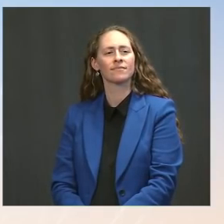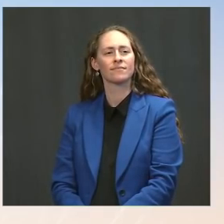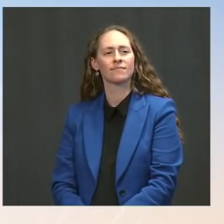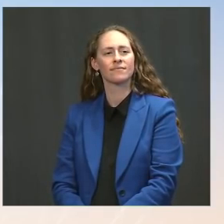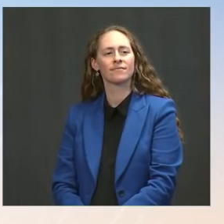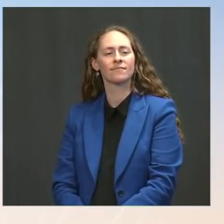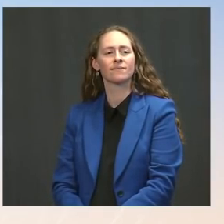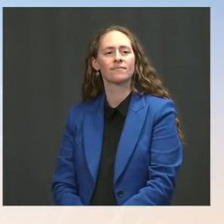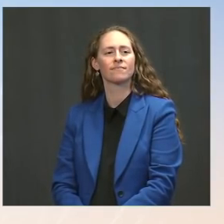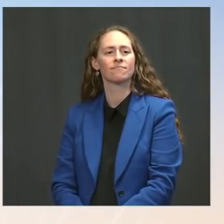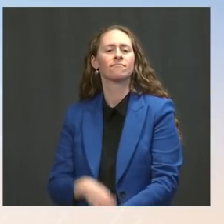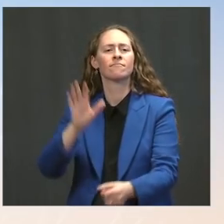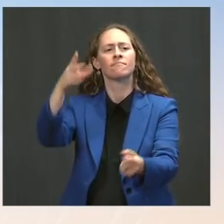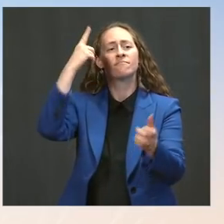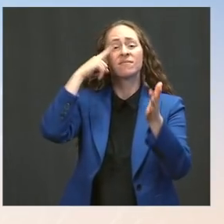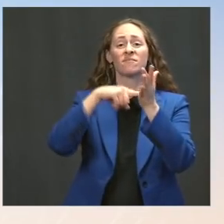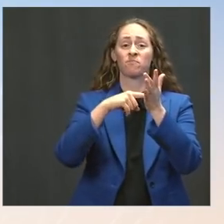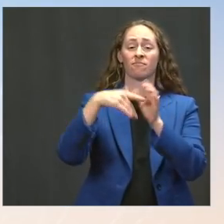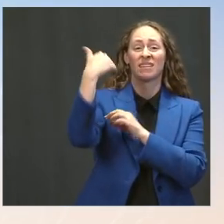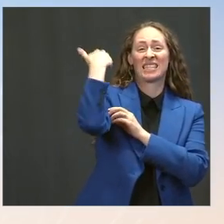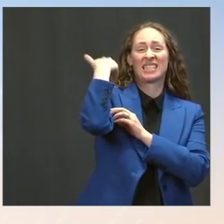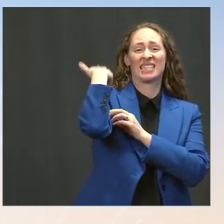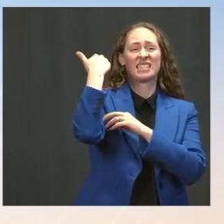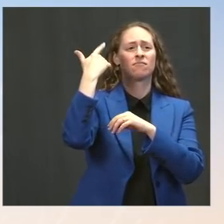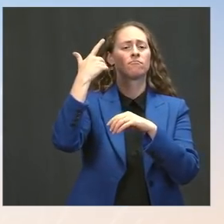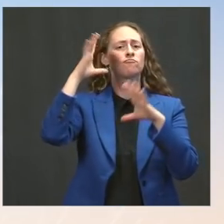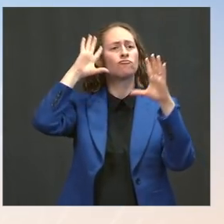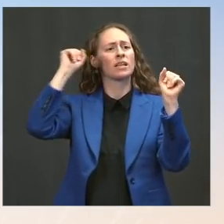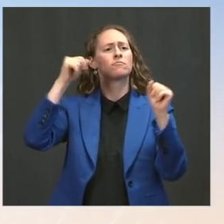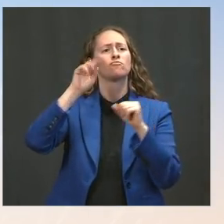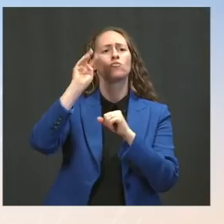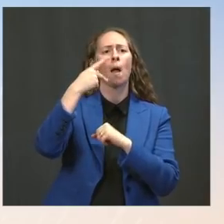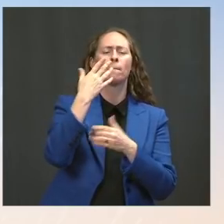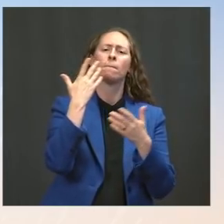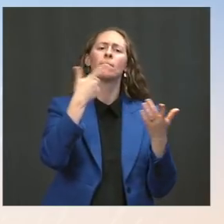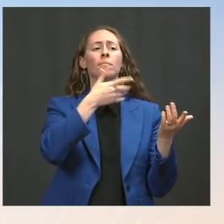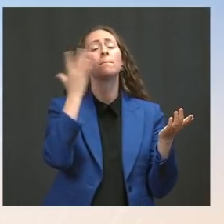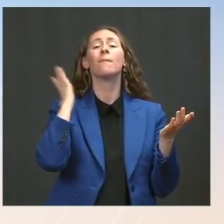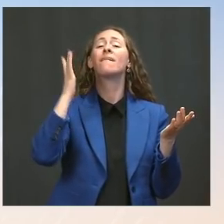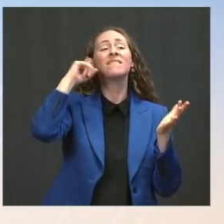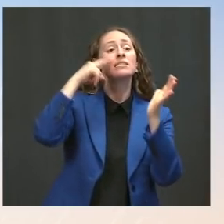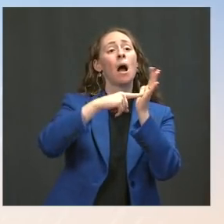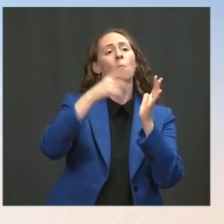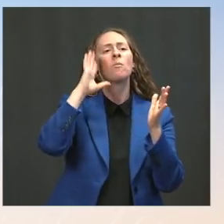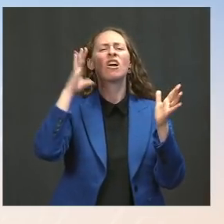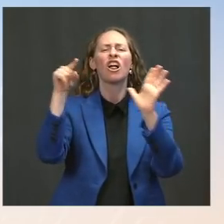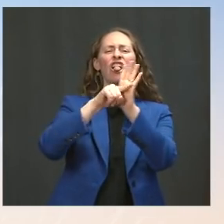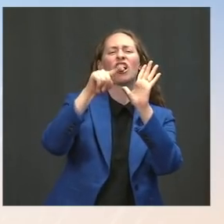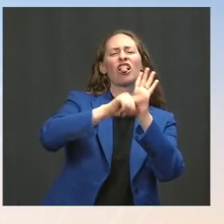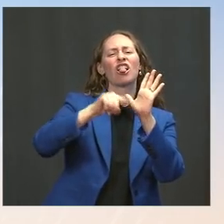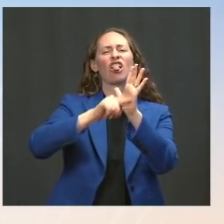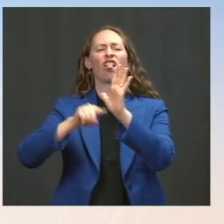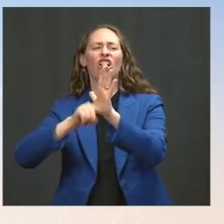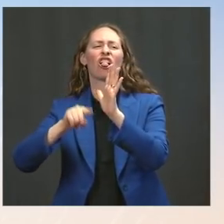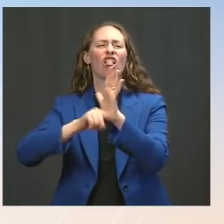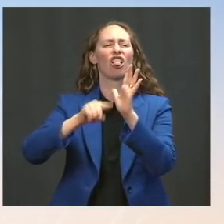who sometimes had some comments that were less than flattering about the intelligence community? Ms. Psaki: Sure. Let me just go back to your last question